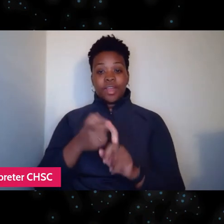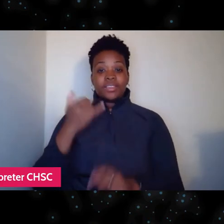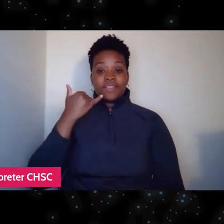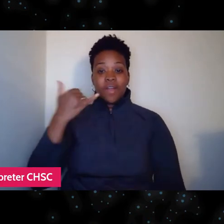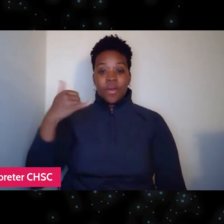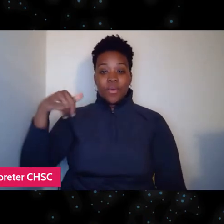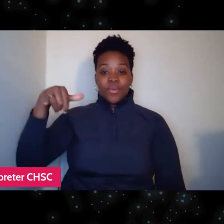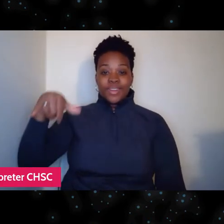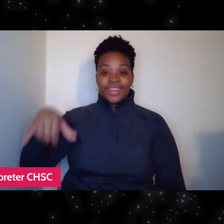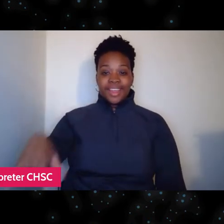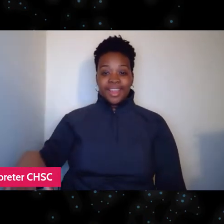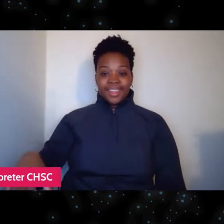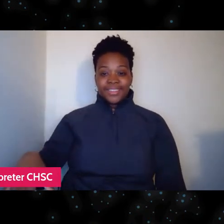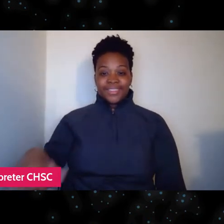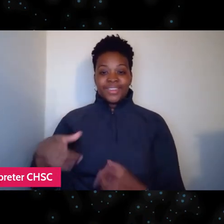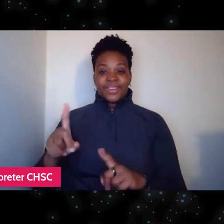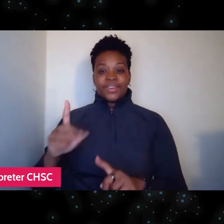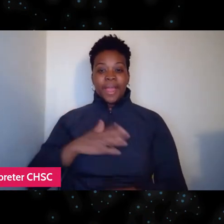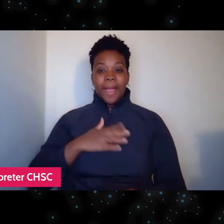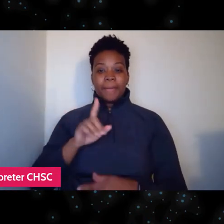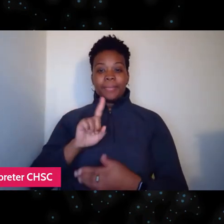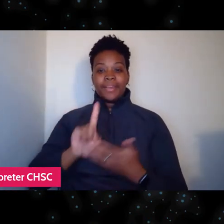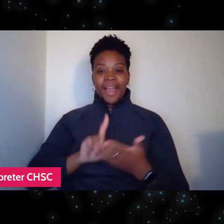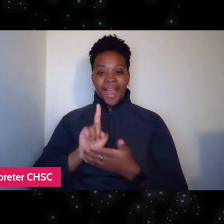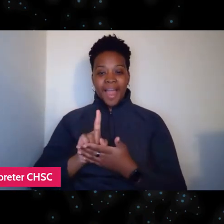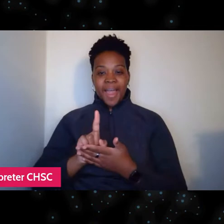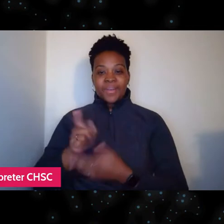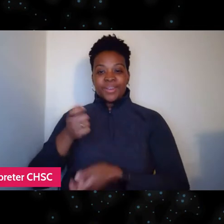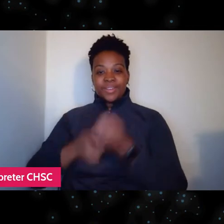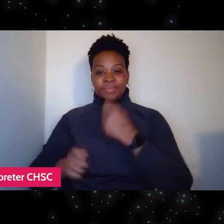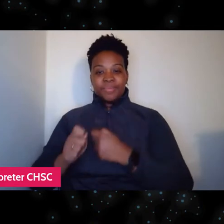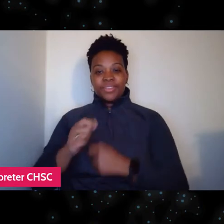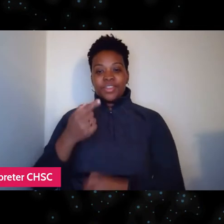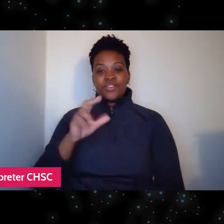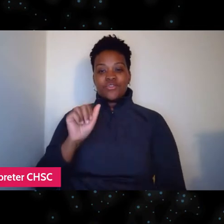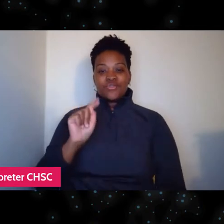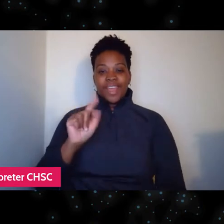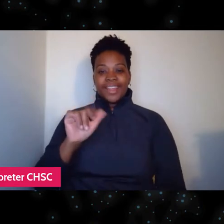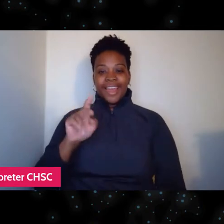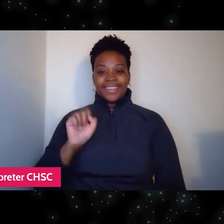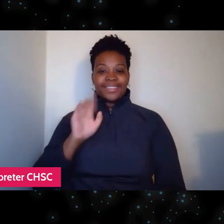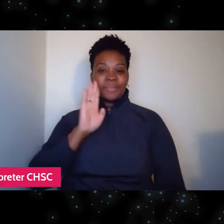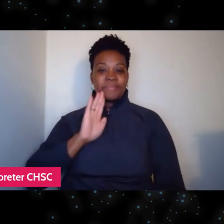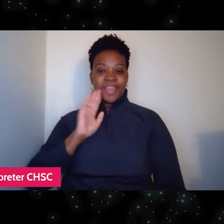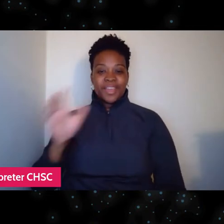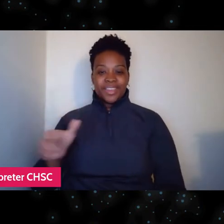and consider replacing it with a fresh, Great Lakes beer. I'd like to introduce Kelly Parker